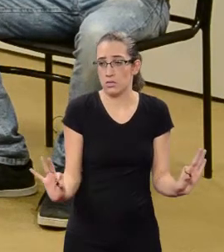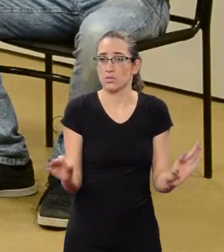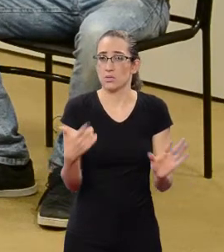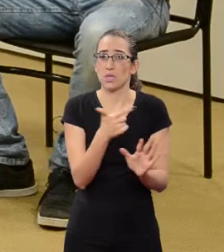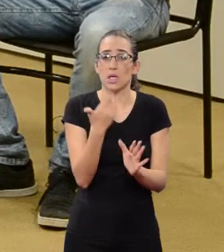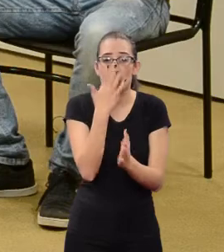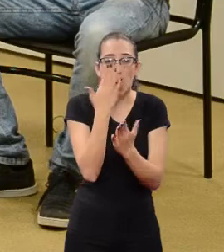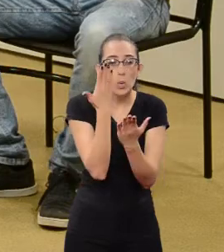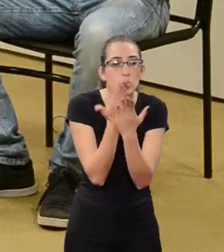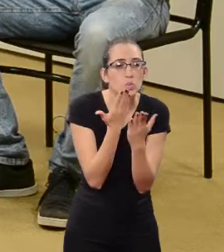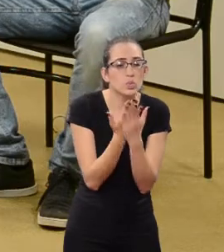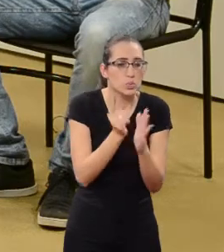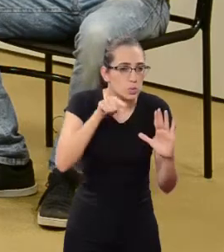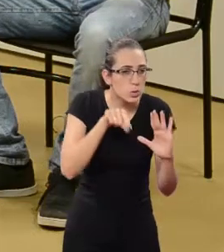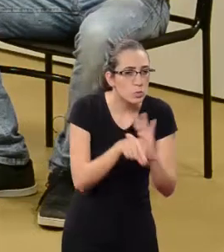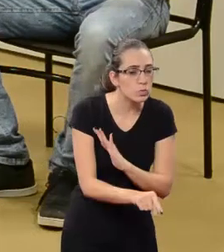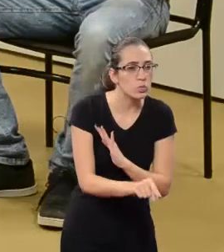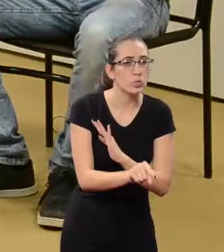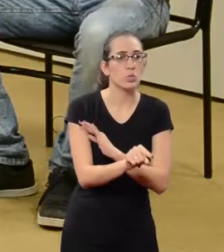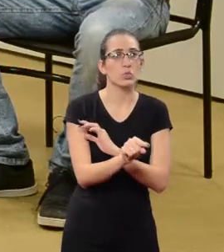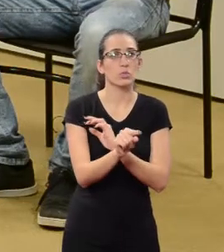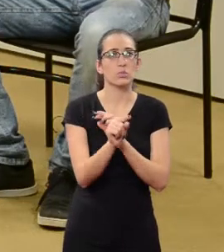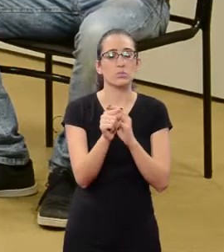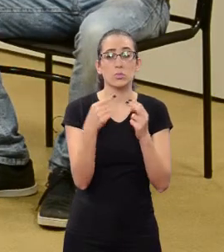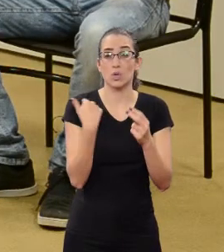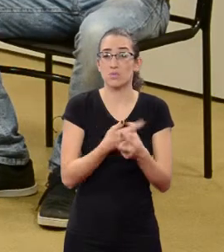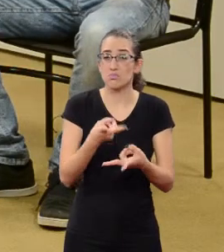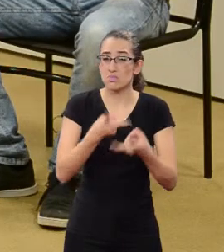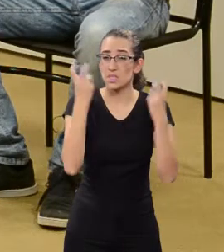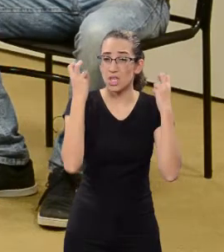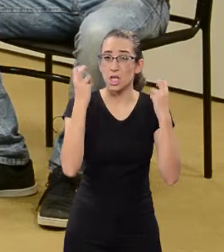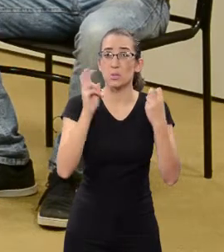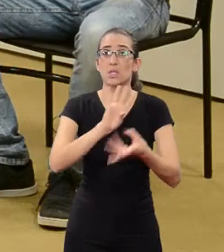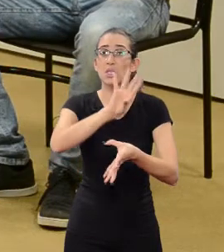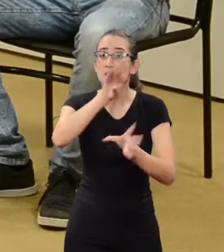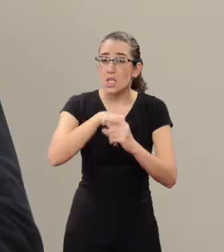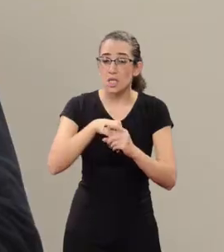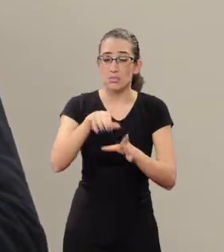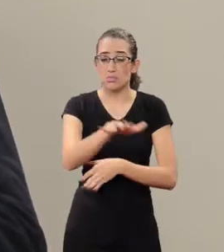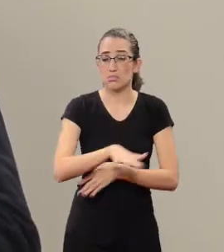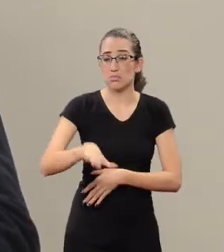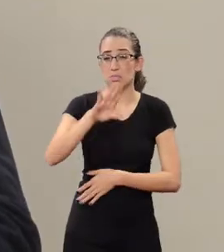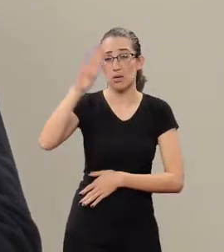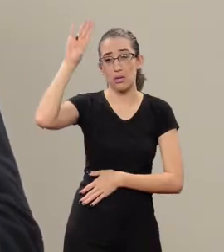there is no deep study we see this inside